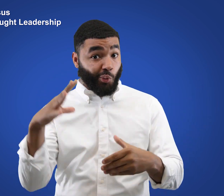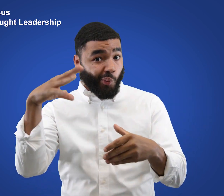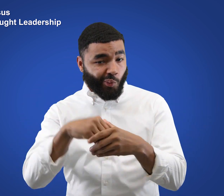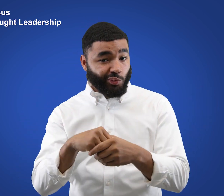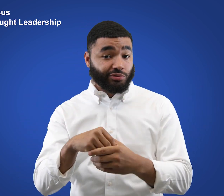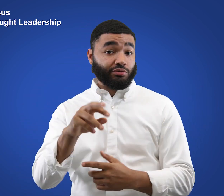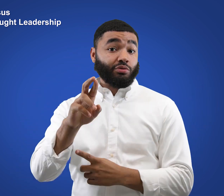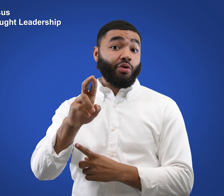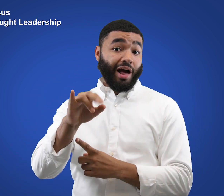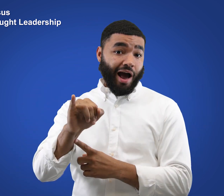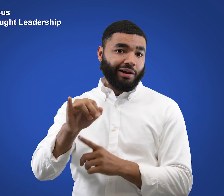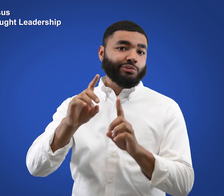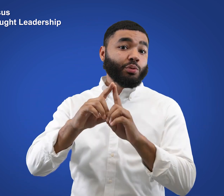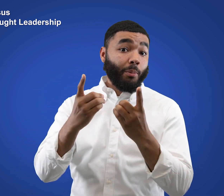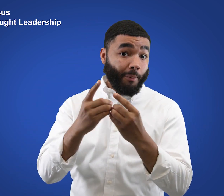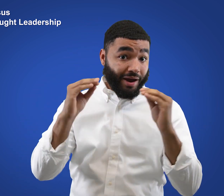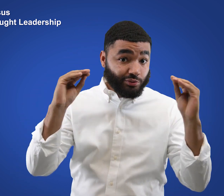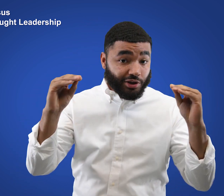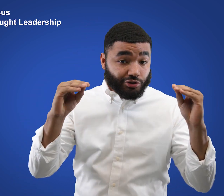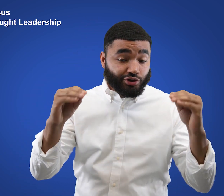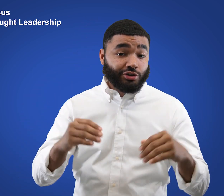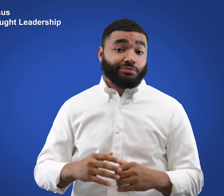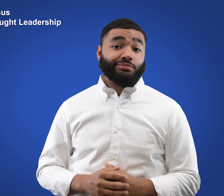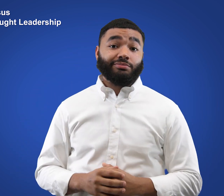Including Rhode Island Department of Education,